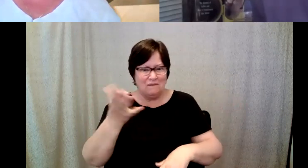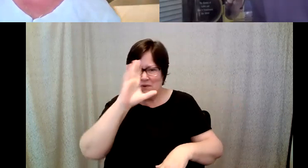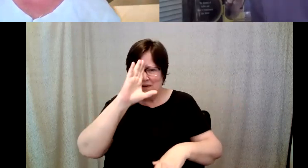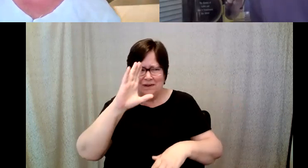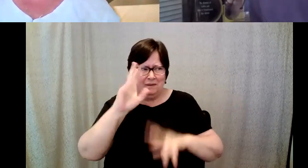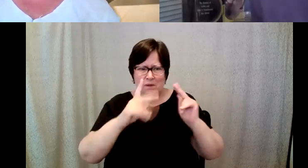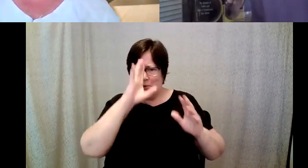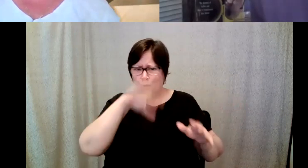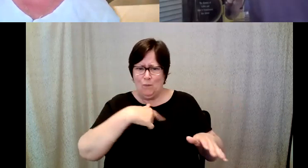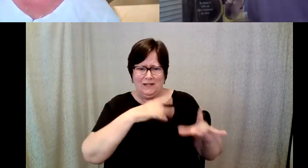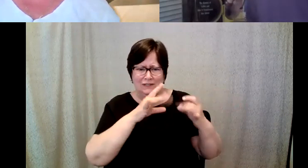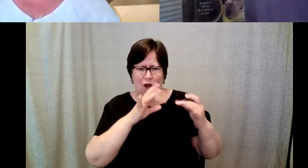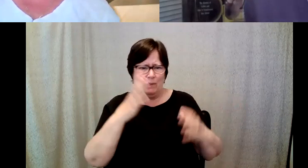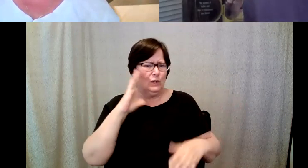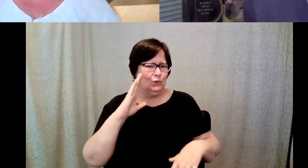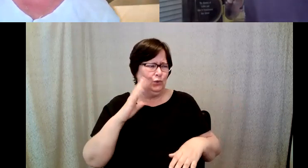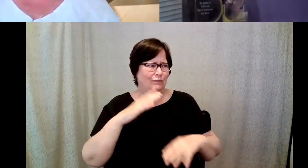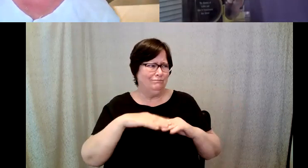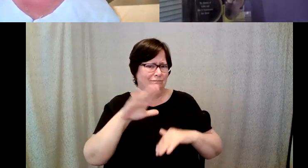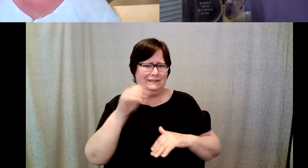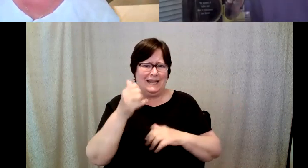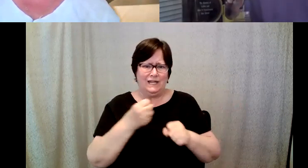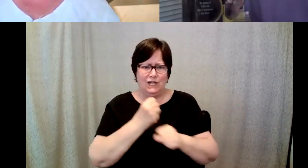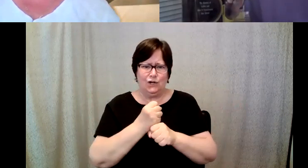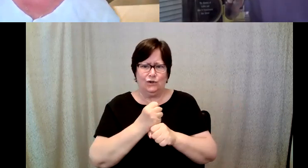that for over 10 years I had had wonderful leaders.